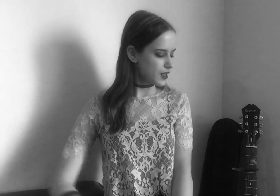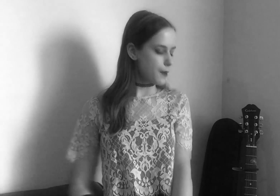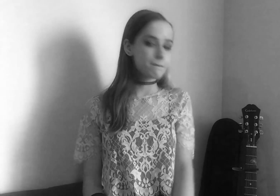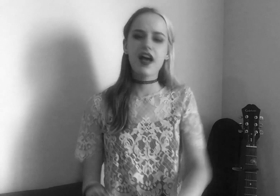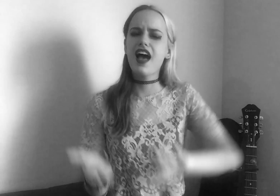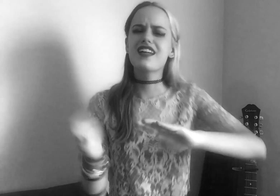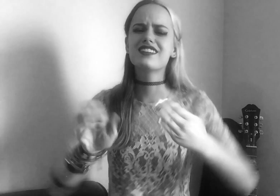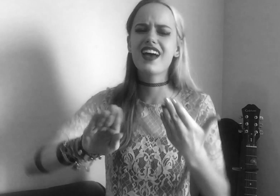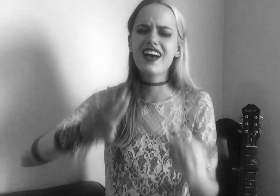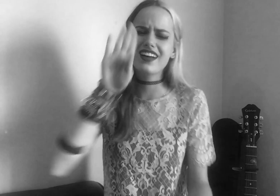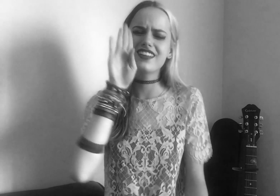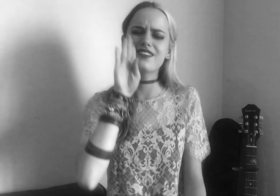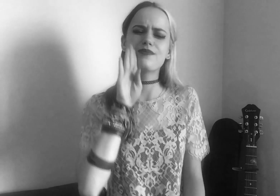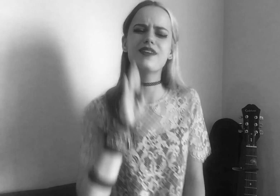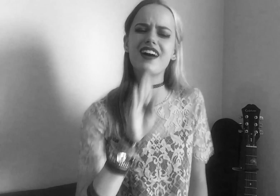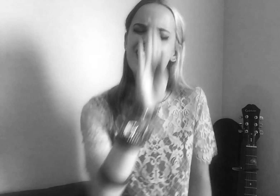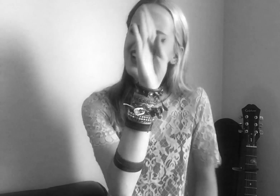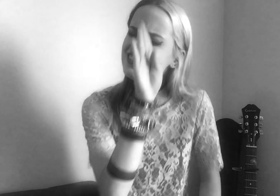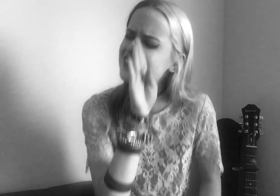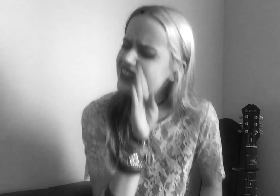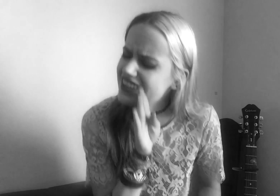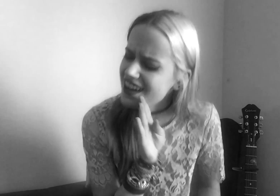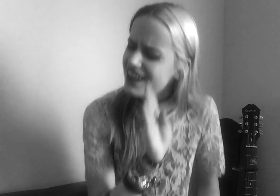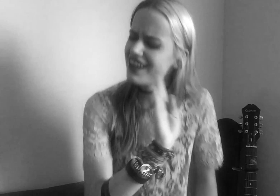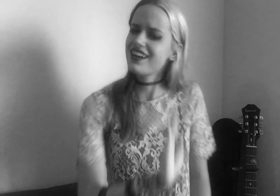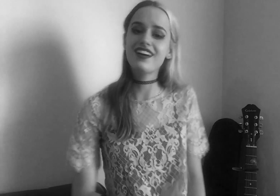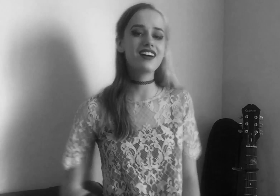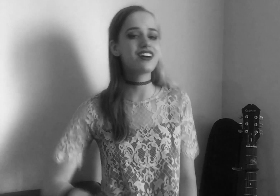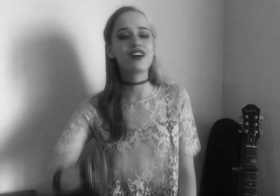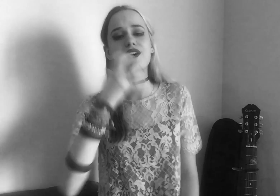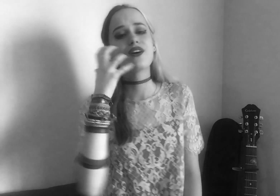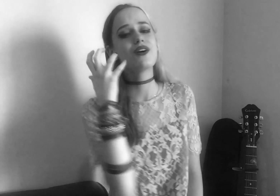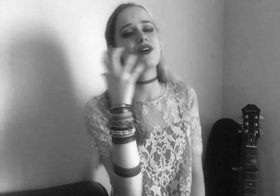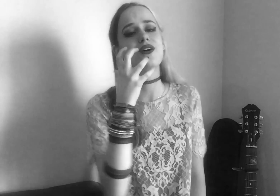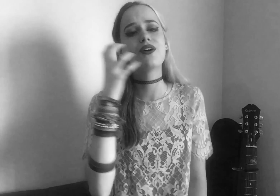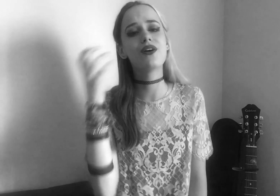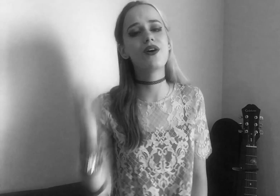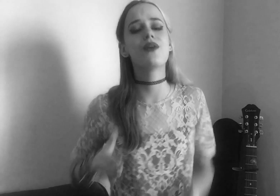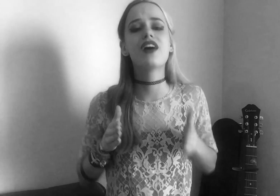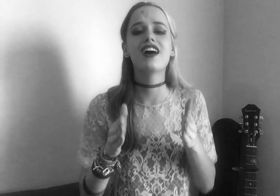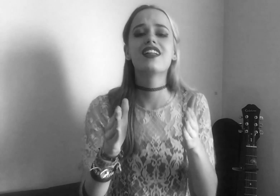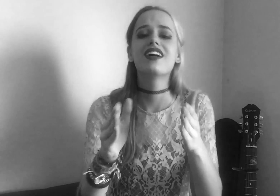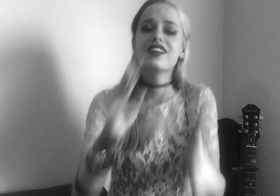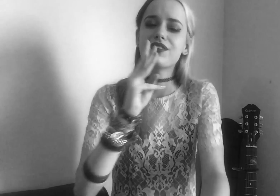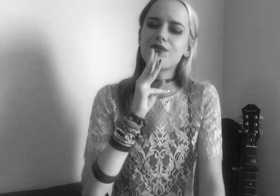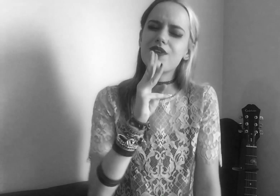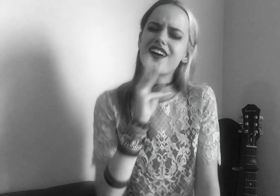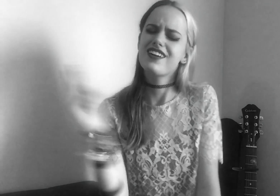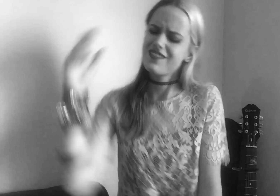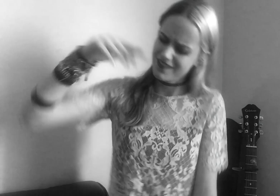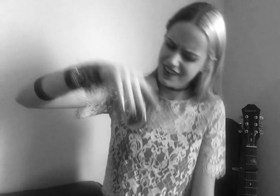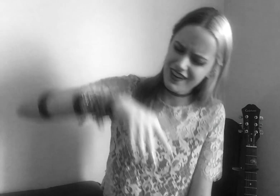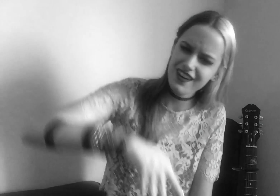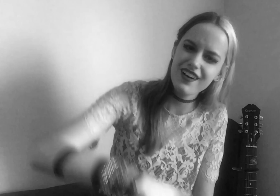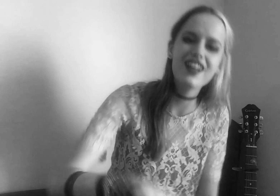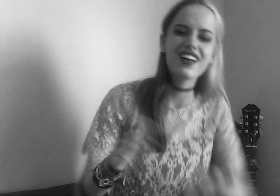The death of a bachelor...o-o-oh Letting the water fall